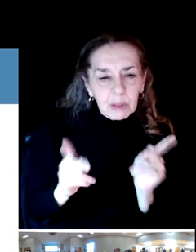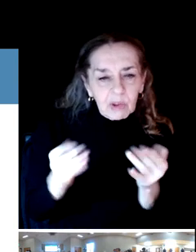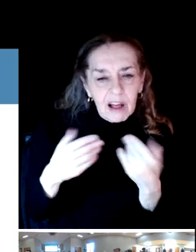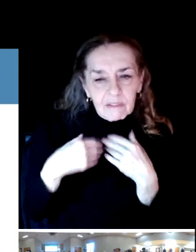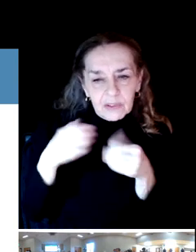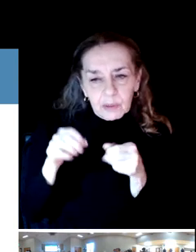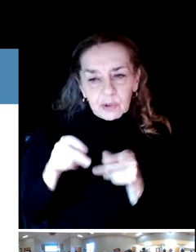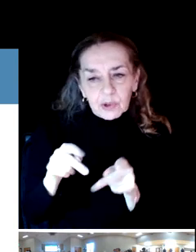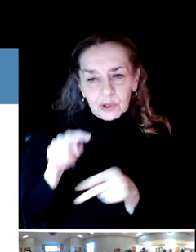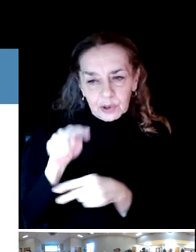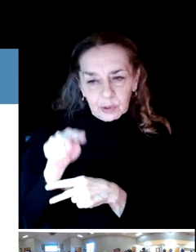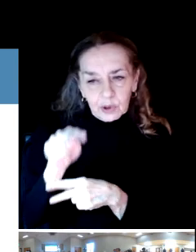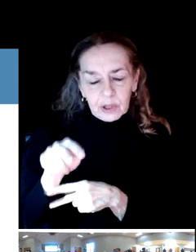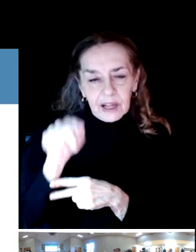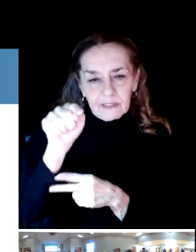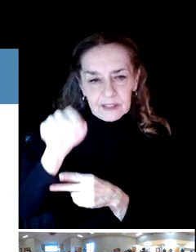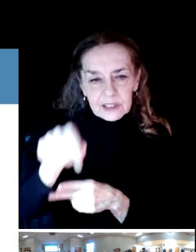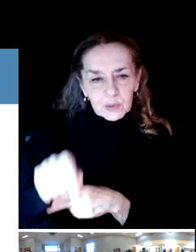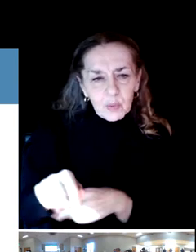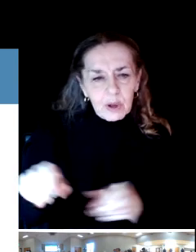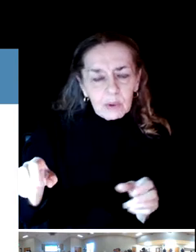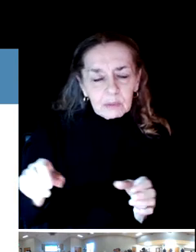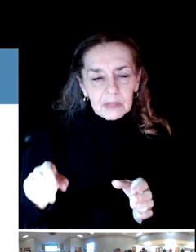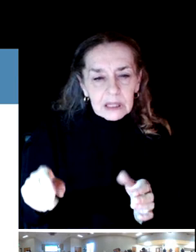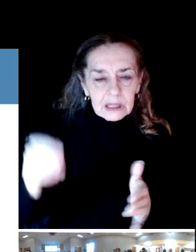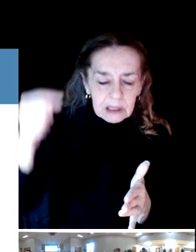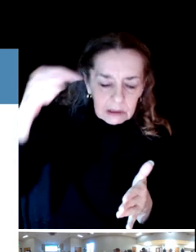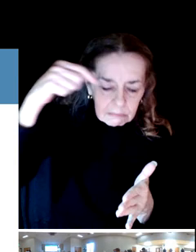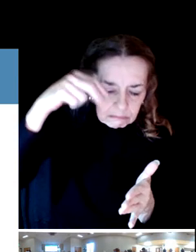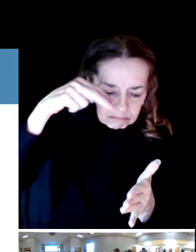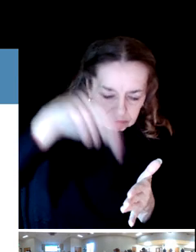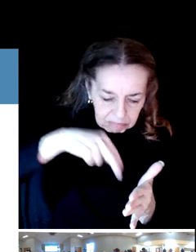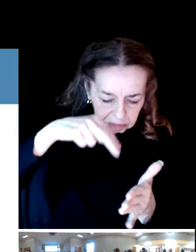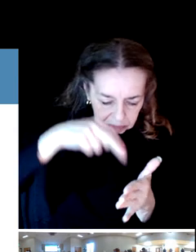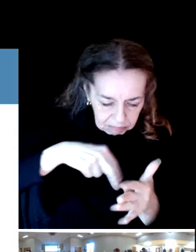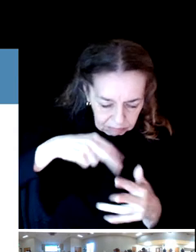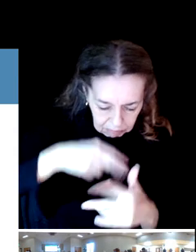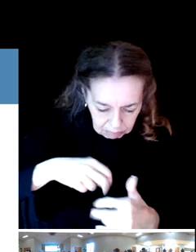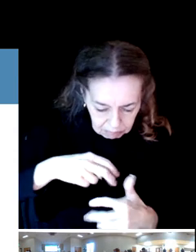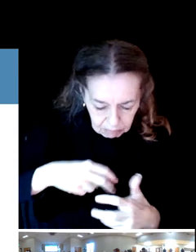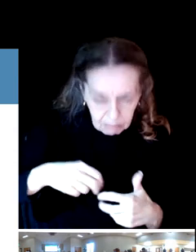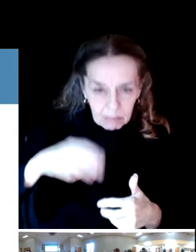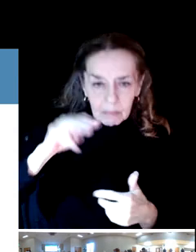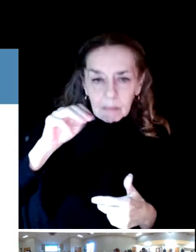We'll be taking a deep look into the maintenance and maintenance processes.